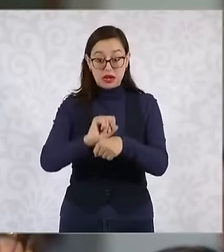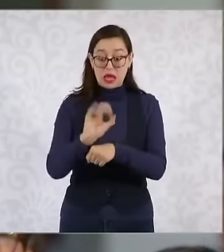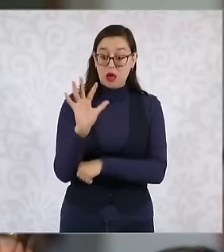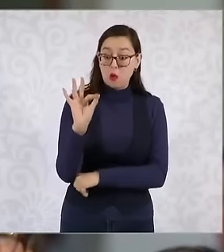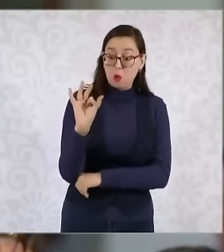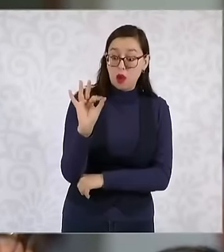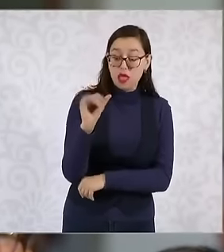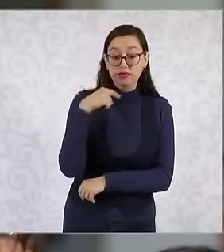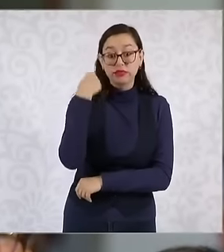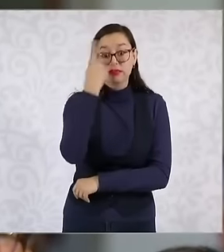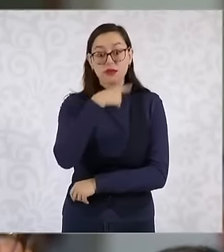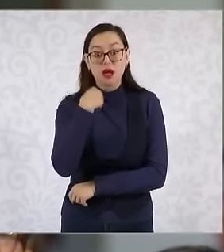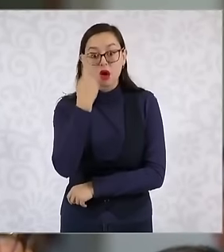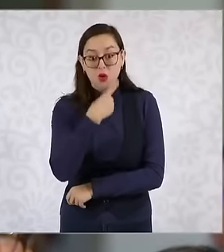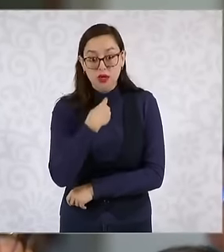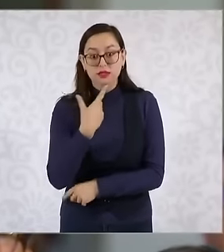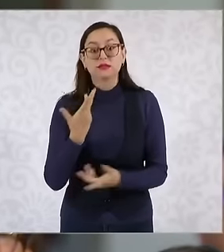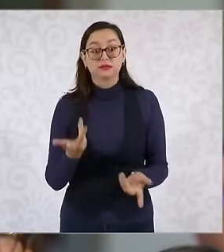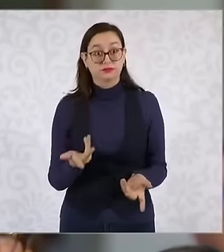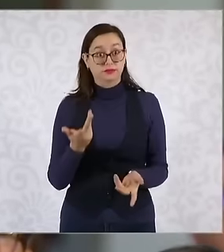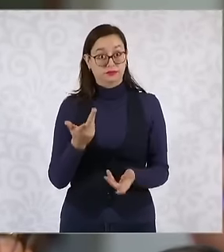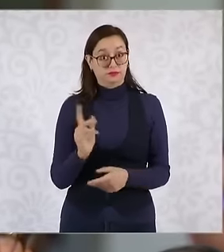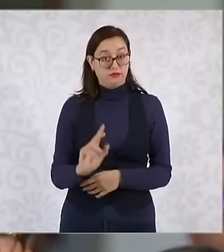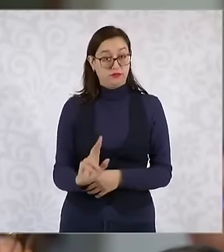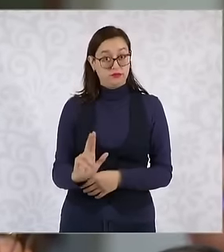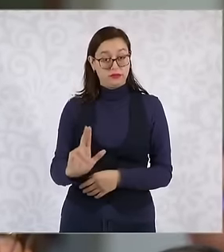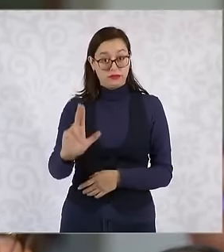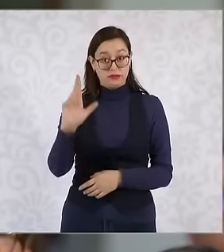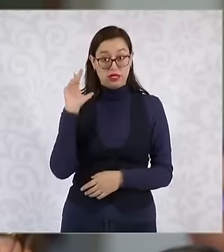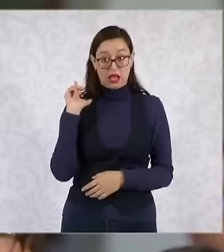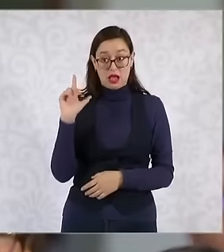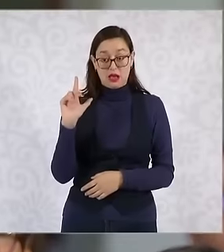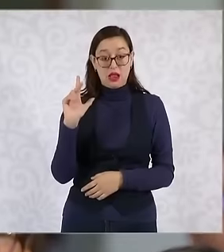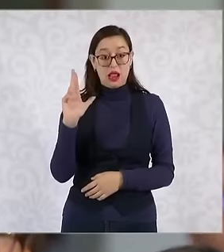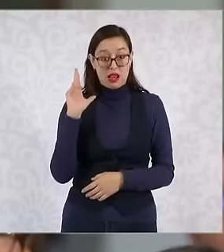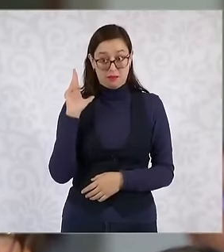capital's Zócalo that eventually there would be the possibility of evaluating the issue of 40